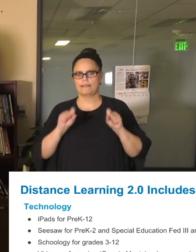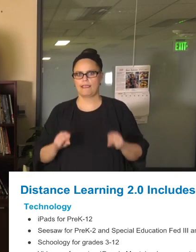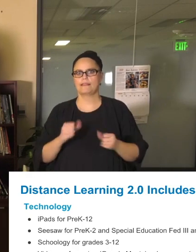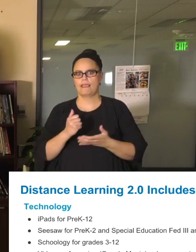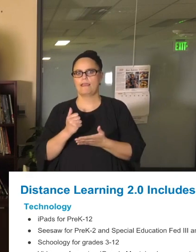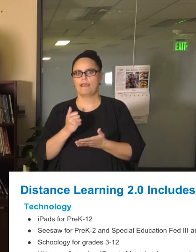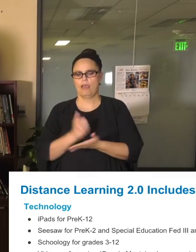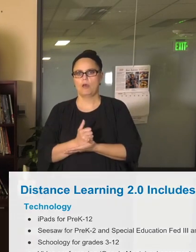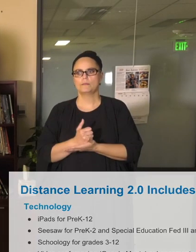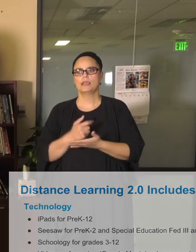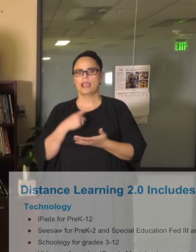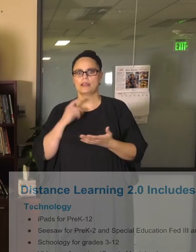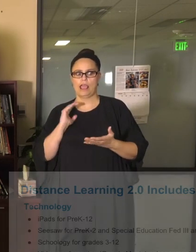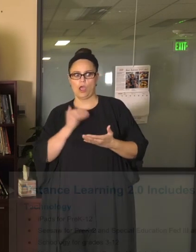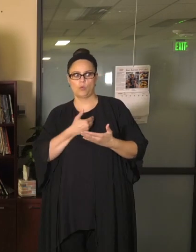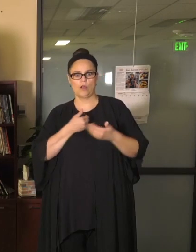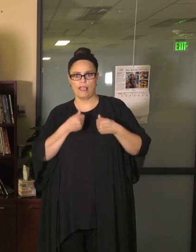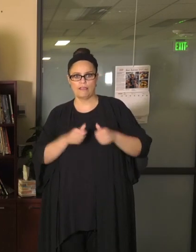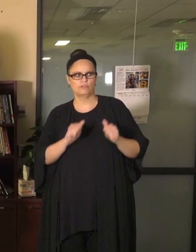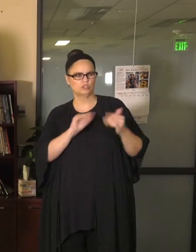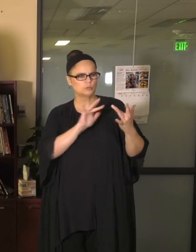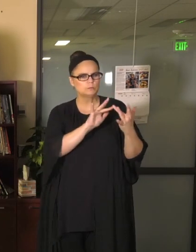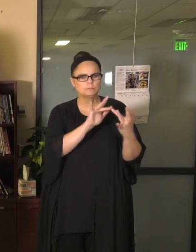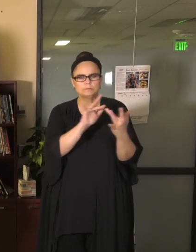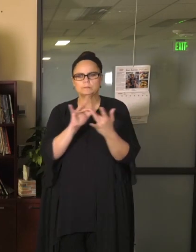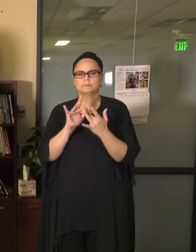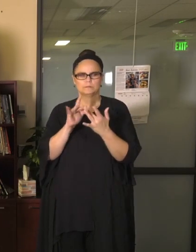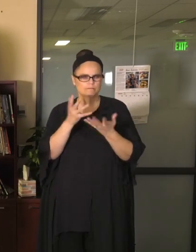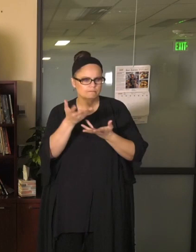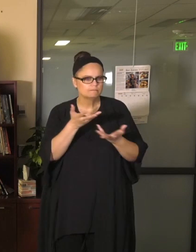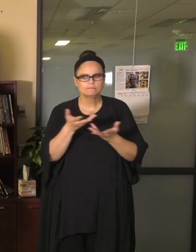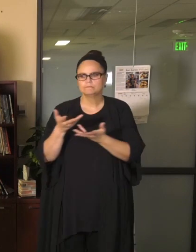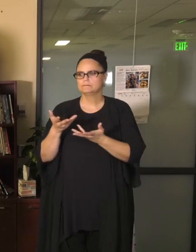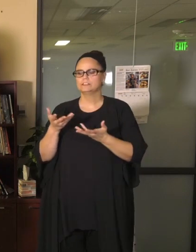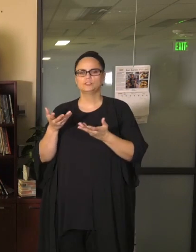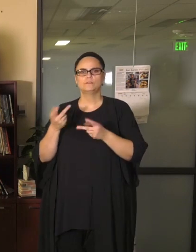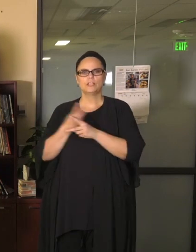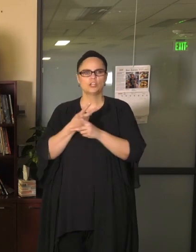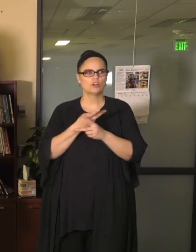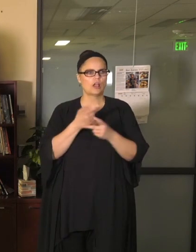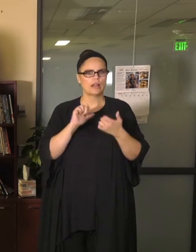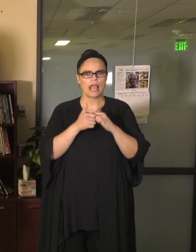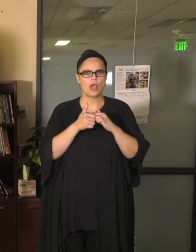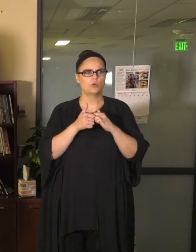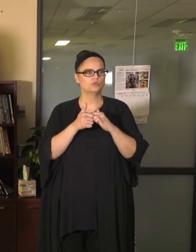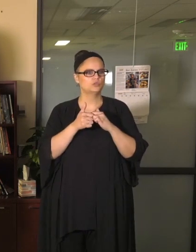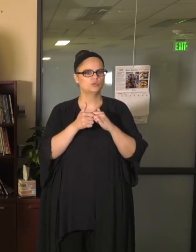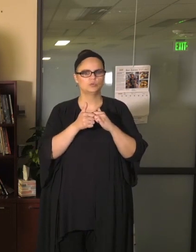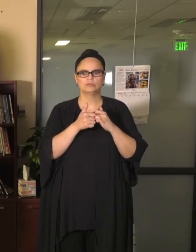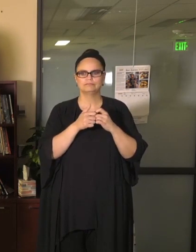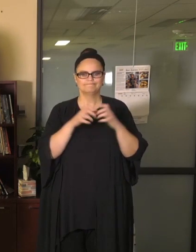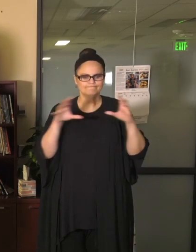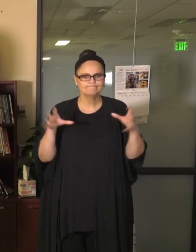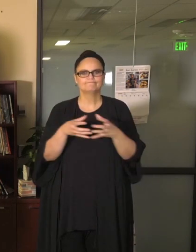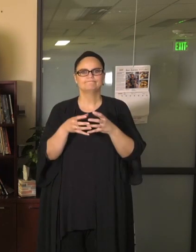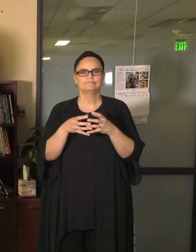out to make sure that we are finding only the best ways to support our students and support our families but we're doing it in a very safe way.